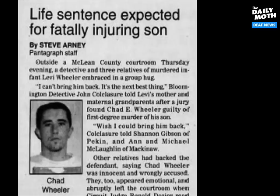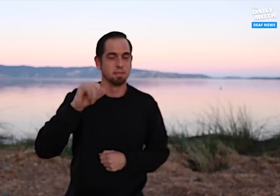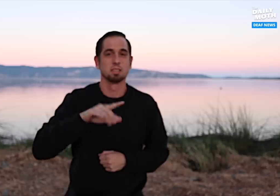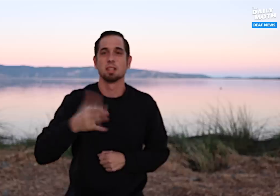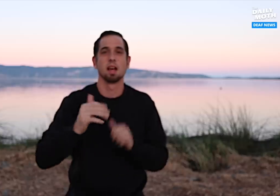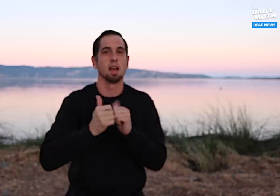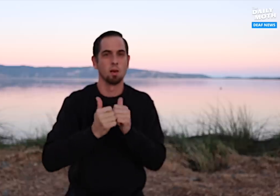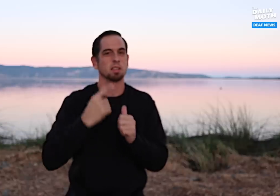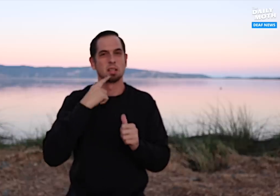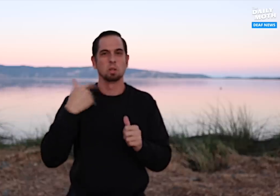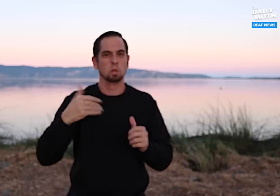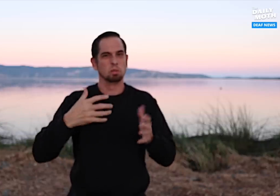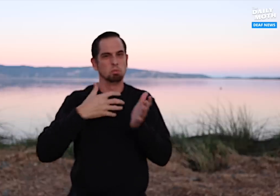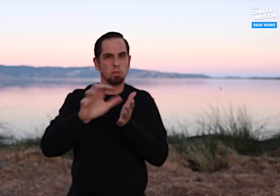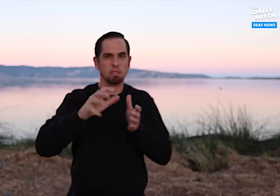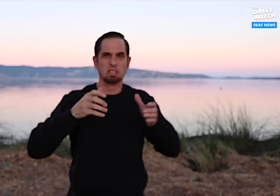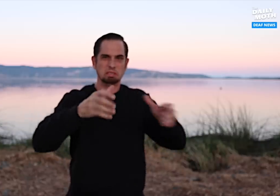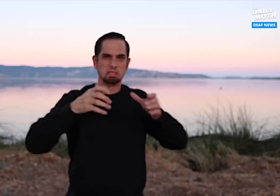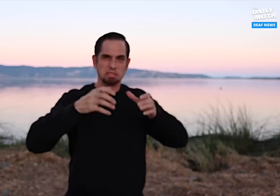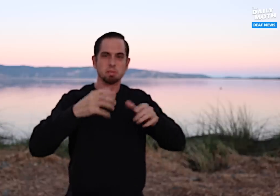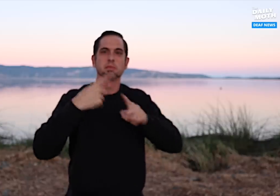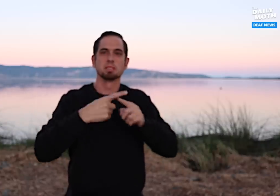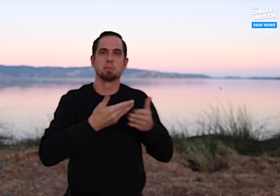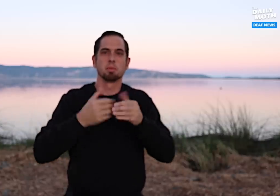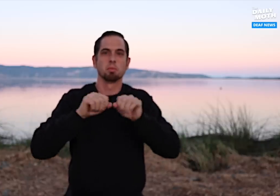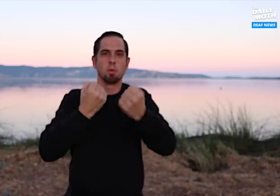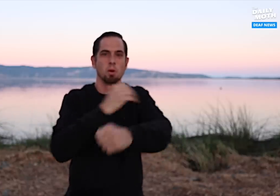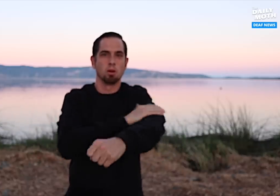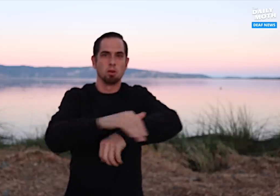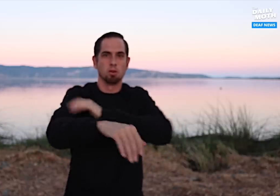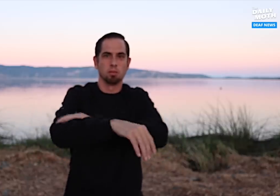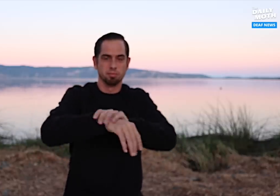He died from being violently shaken and he had broken limbs.